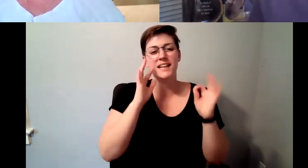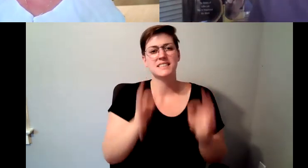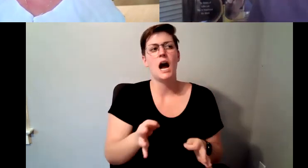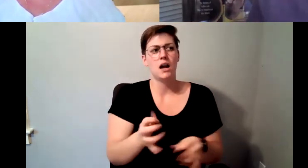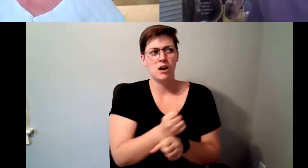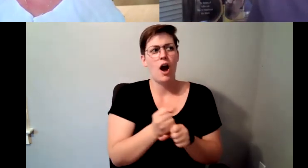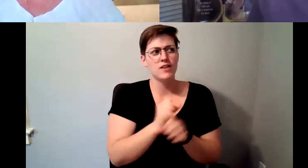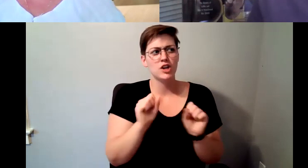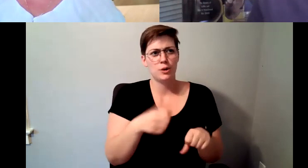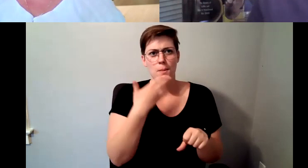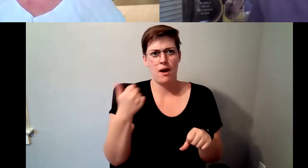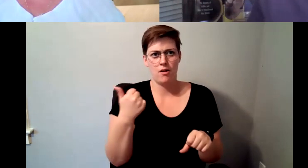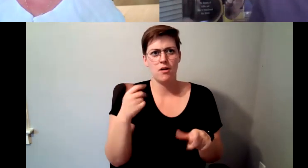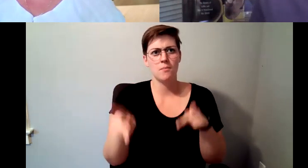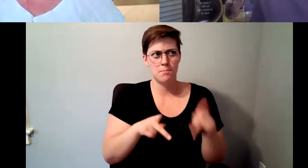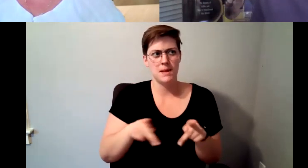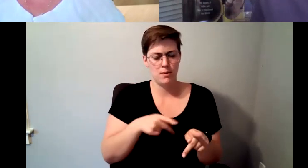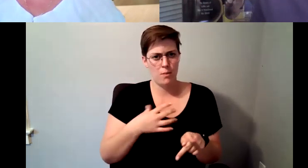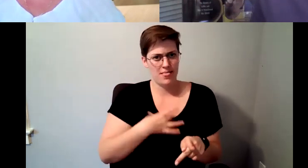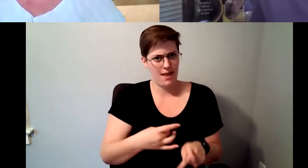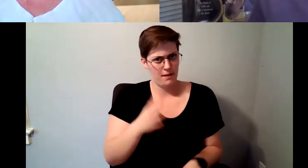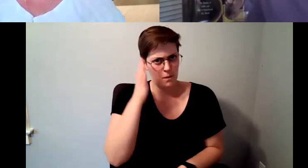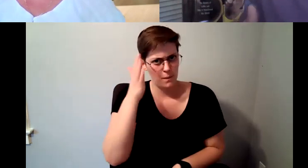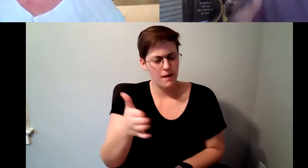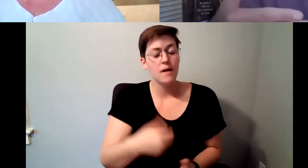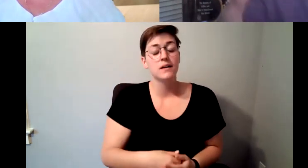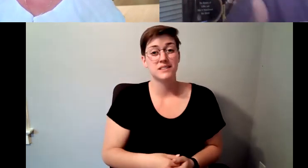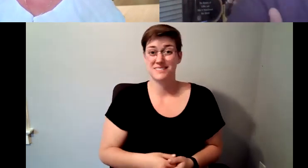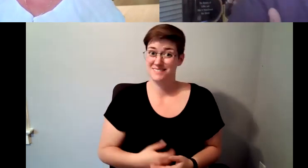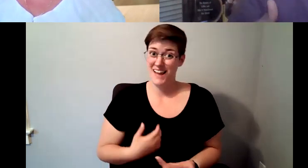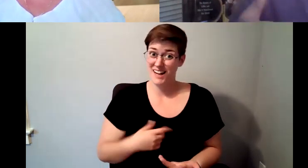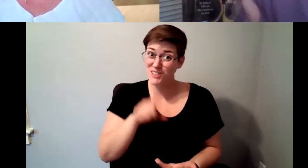like it. D. Major Cohen: If you've been drinking bad coffee at first when you start to drink better